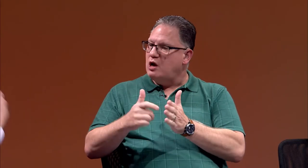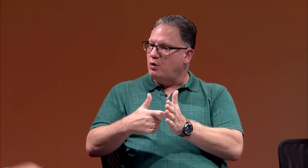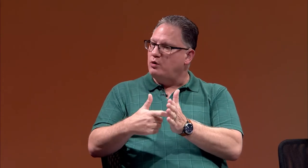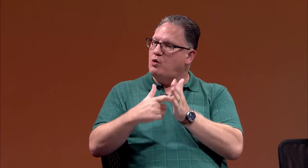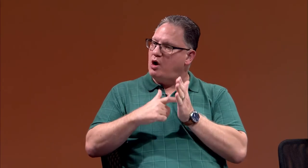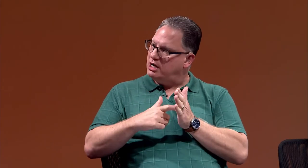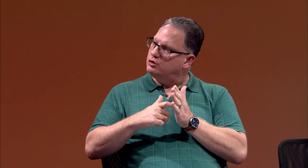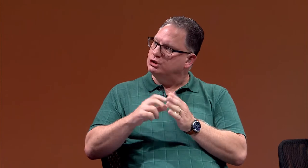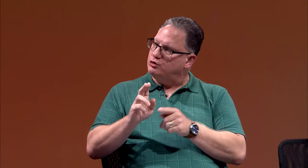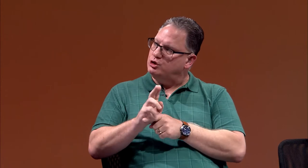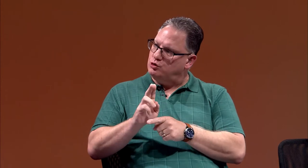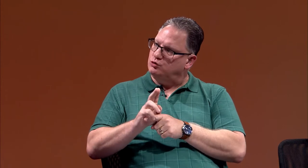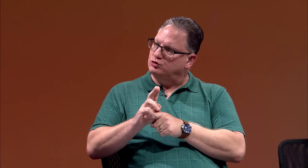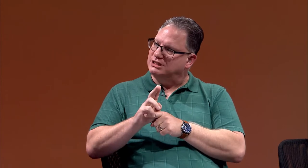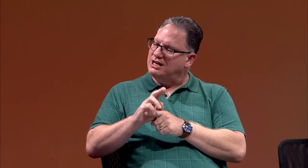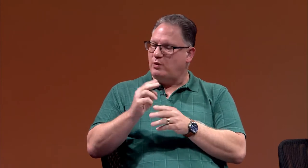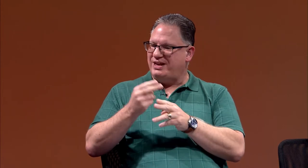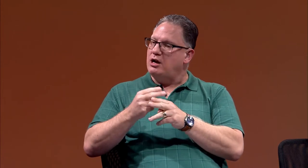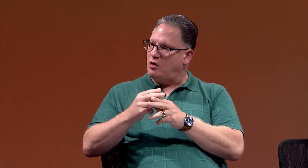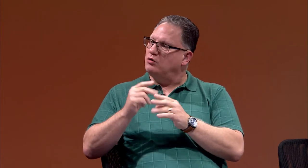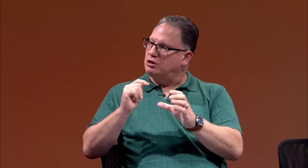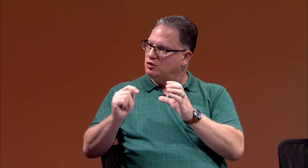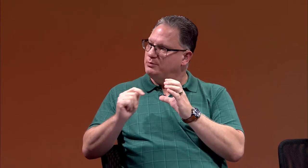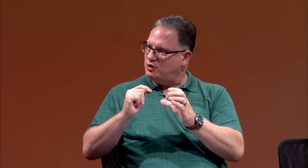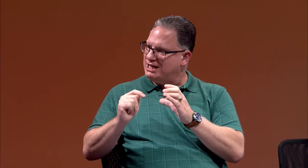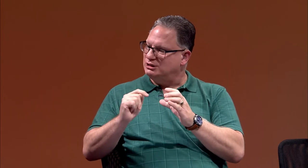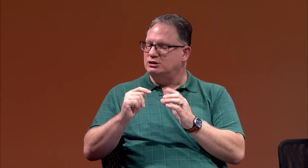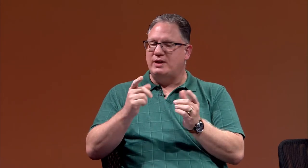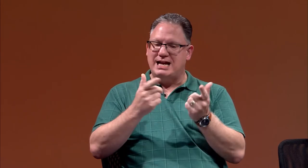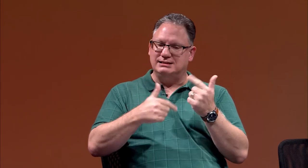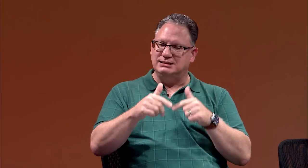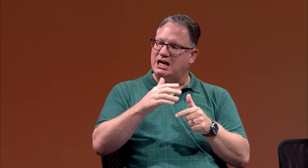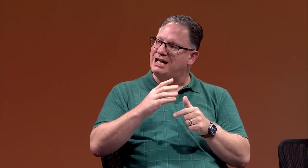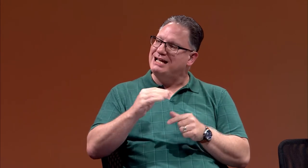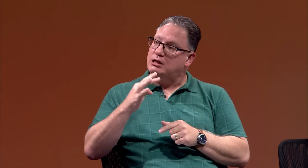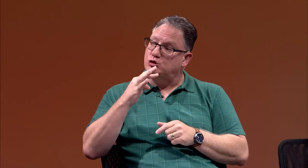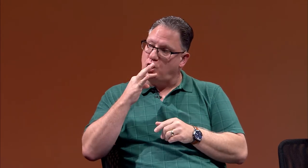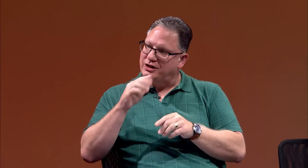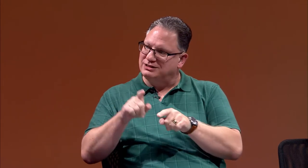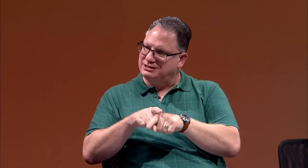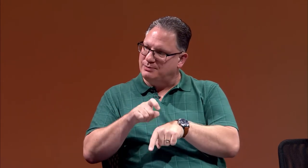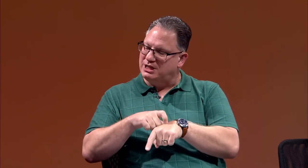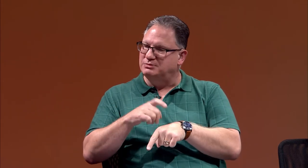were required to use what they call total communication. They had to sign and talk at the same time,